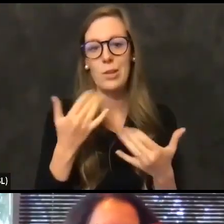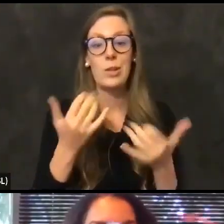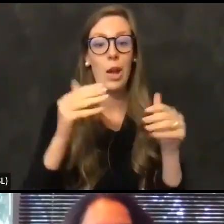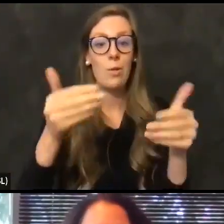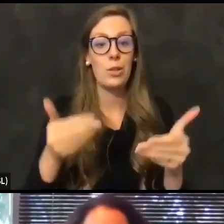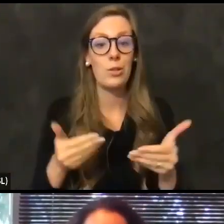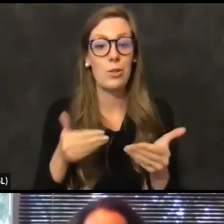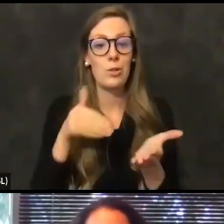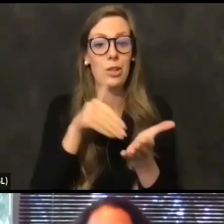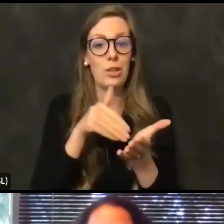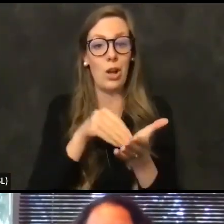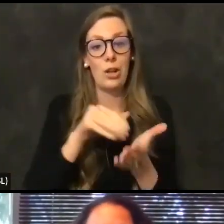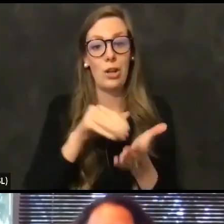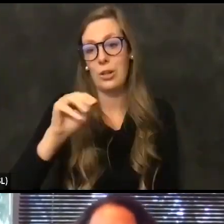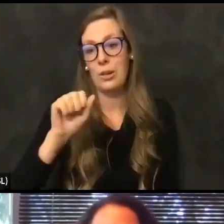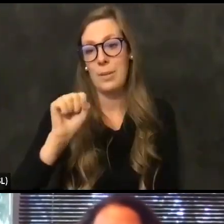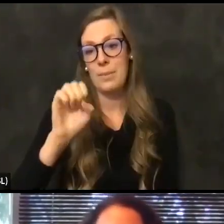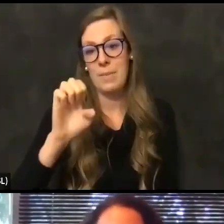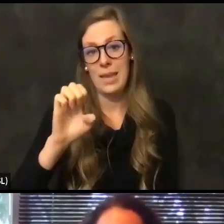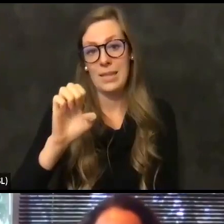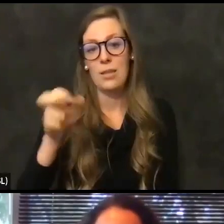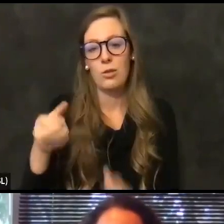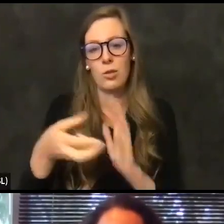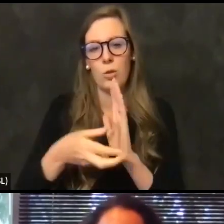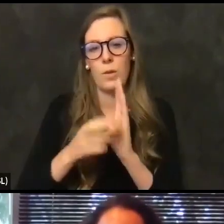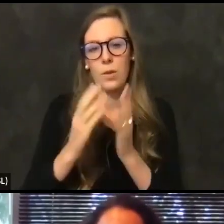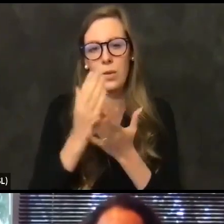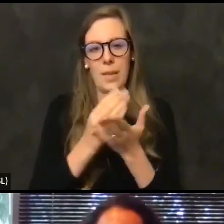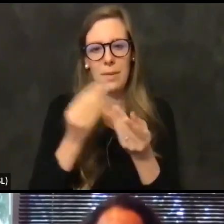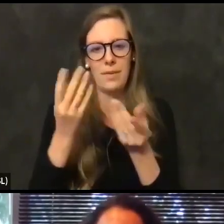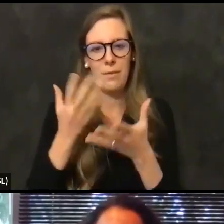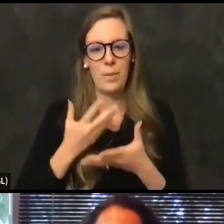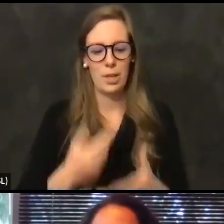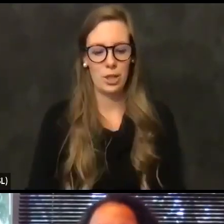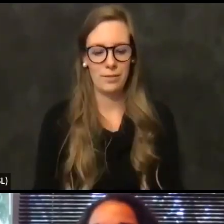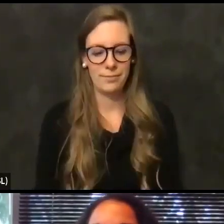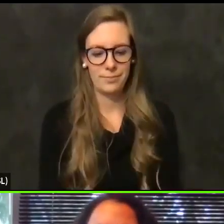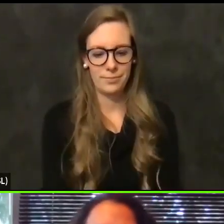Sundari Mase to review and start reviewing some of the data. Yes, sir.